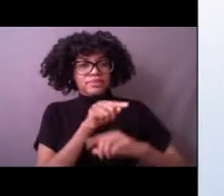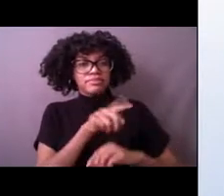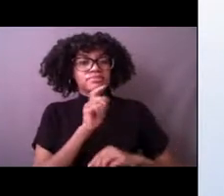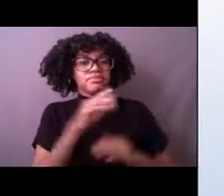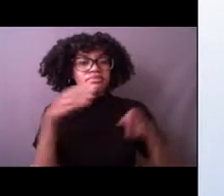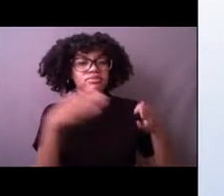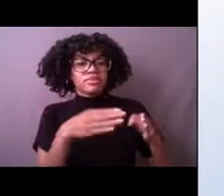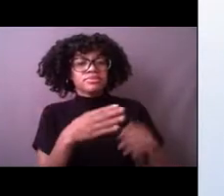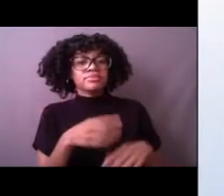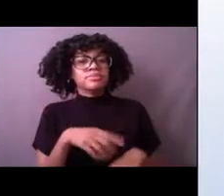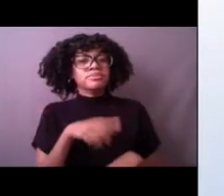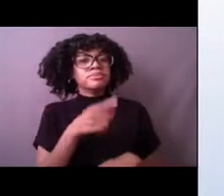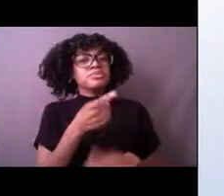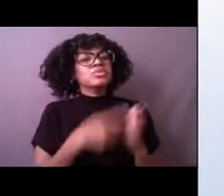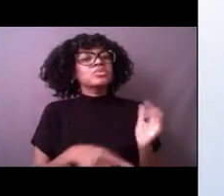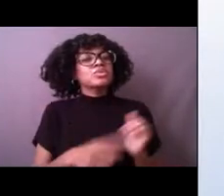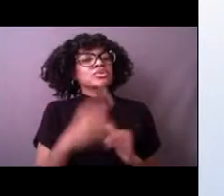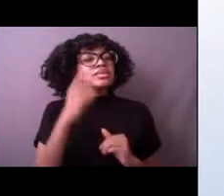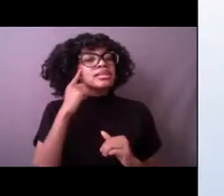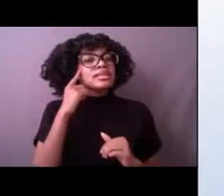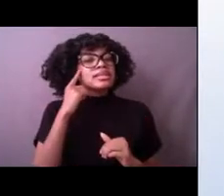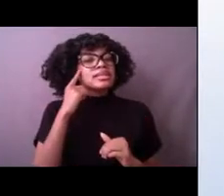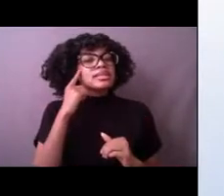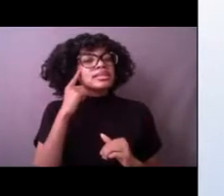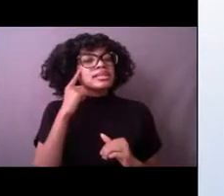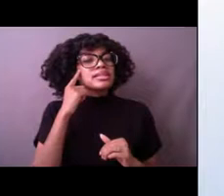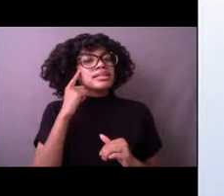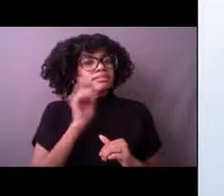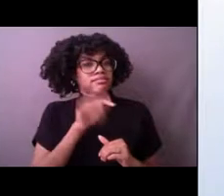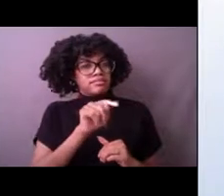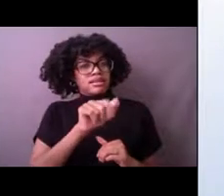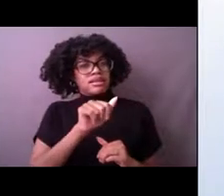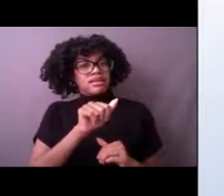What does everybody think these buoys provide to us?